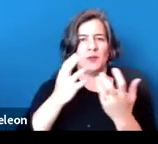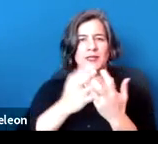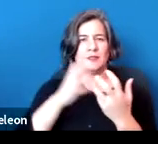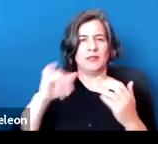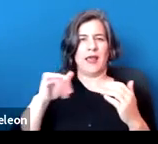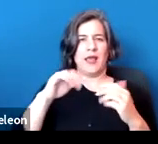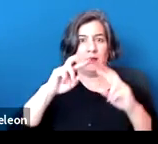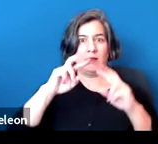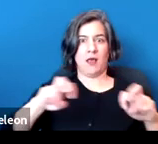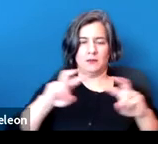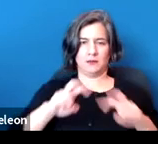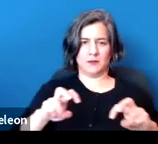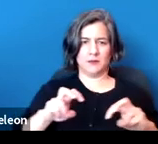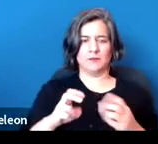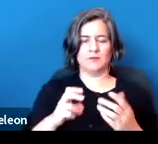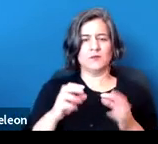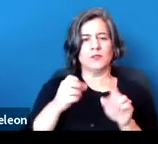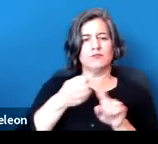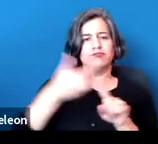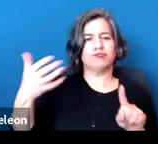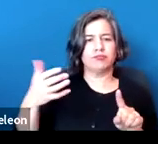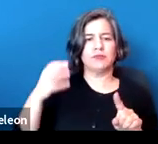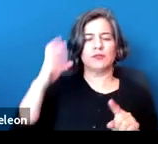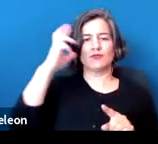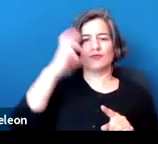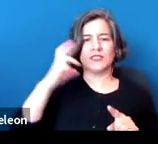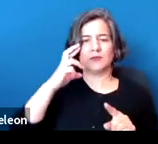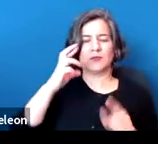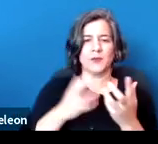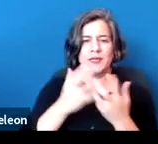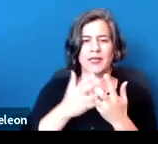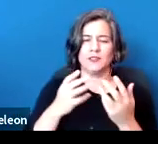we're going to define reasonable accommodations more generally on the next slide